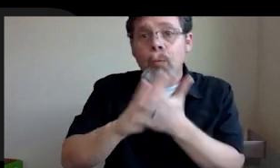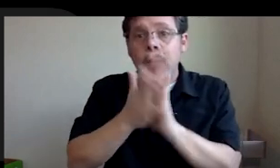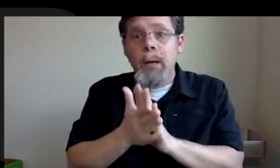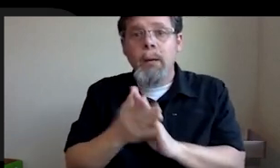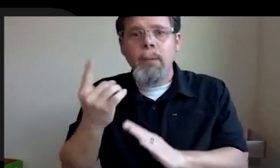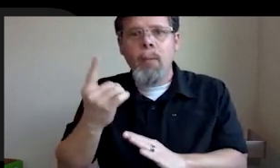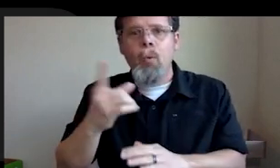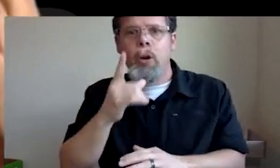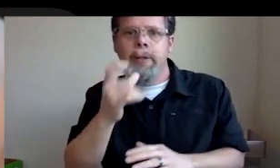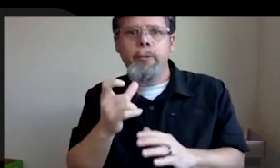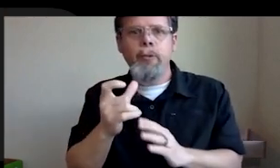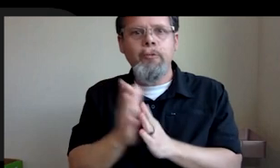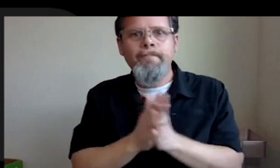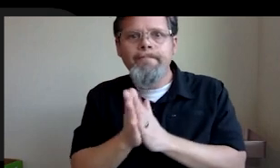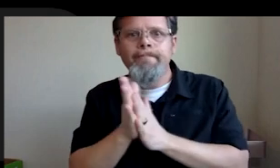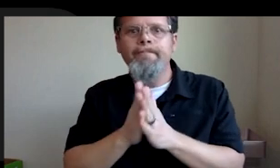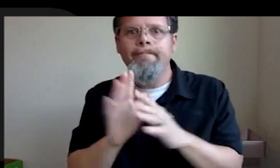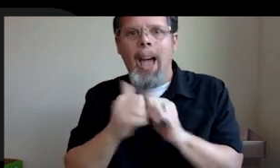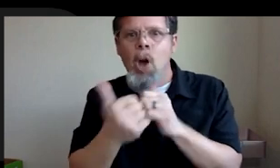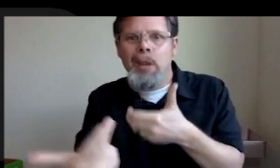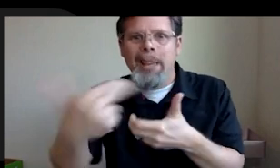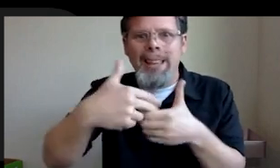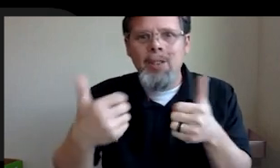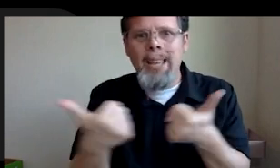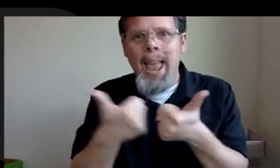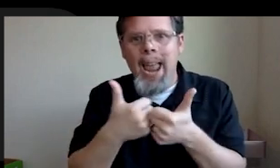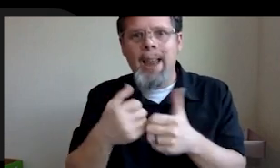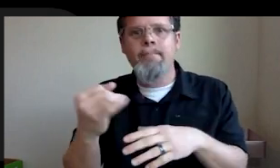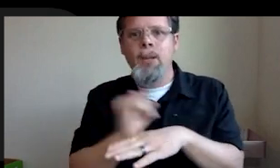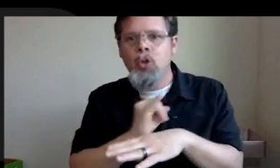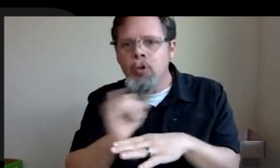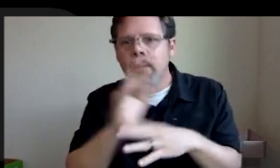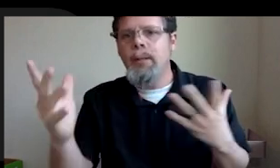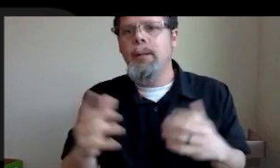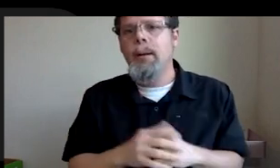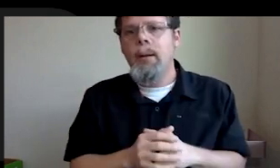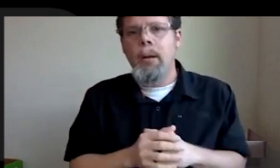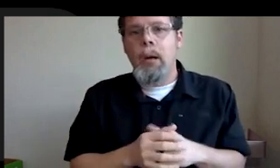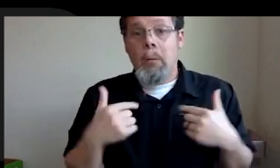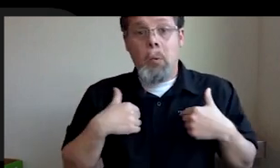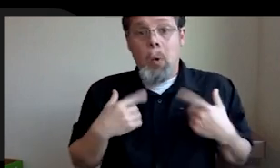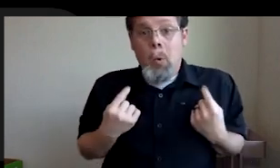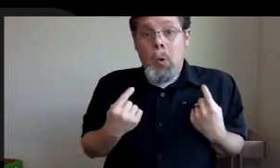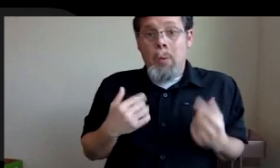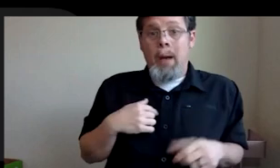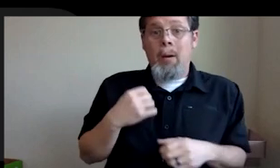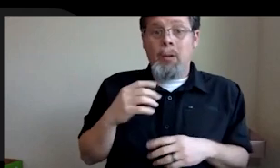industry to get in. And what difficulties I may have faced, what I would do if I was a student in 2021 and about to go into the game